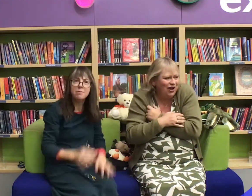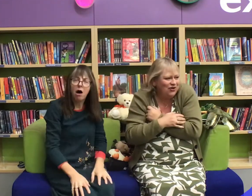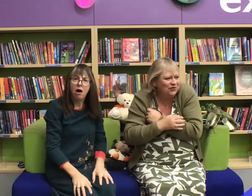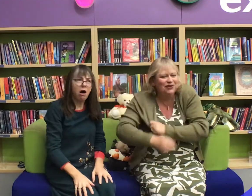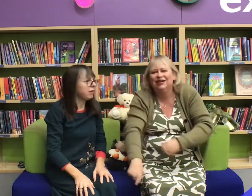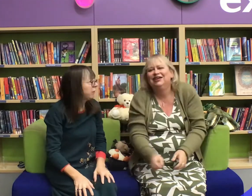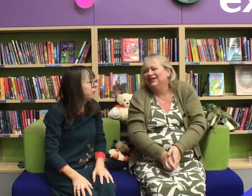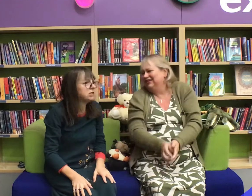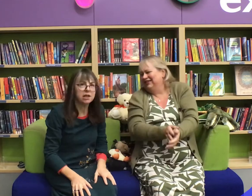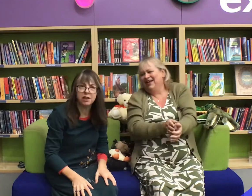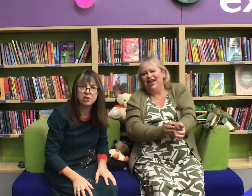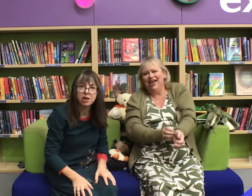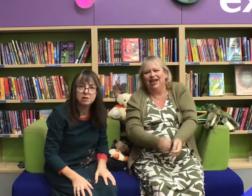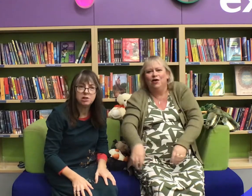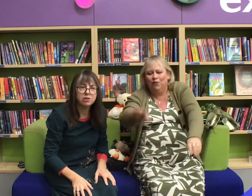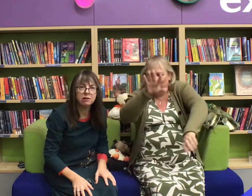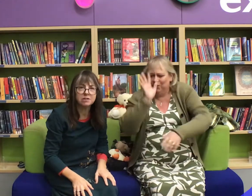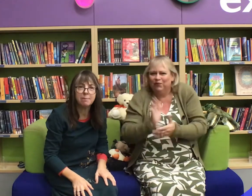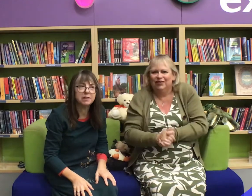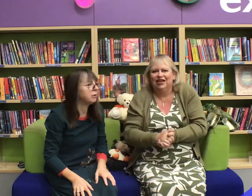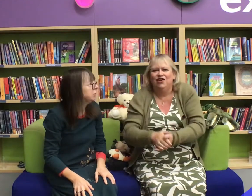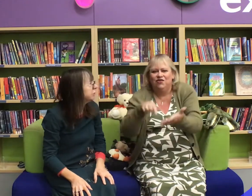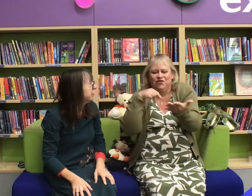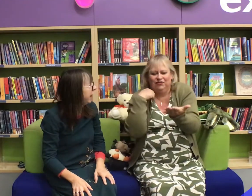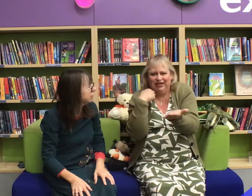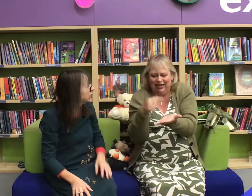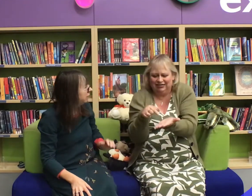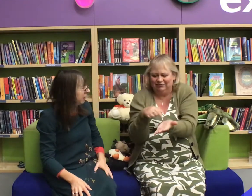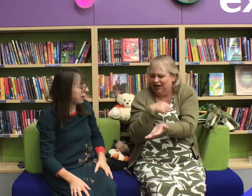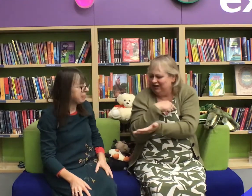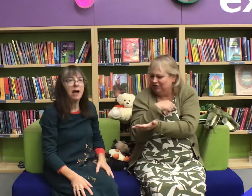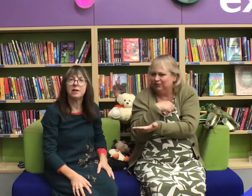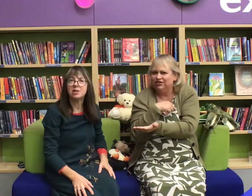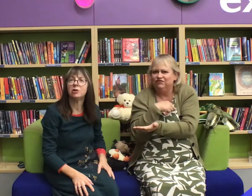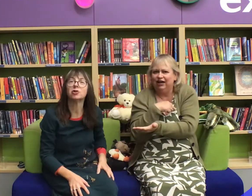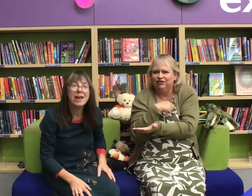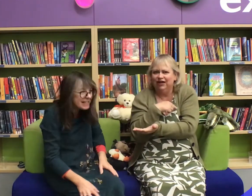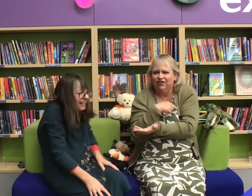home. Are you ticklish? Can you tickle somebody when you do that?